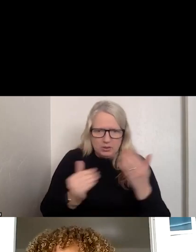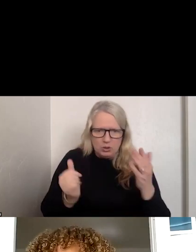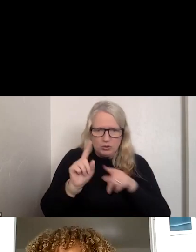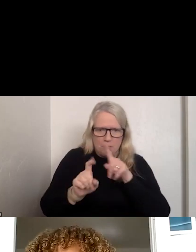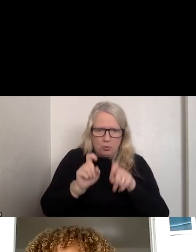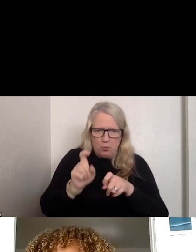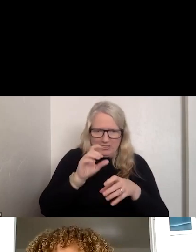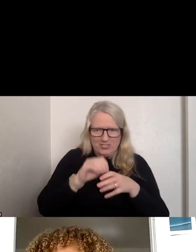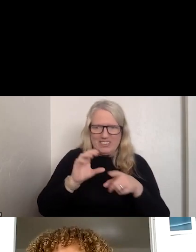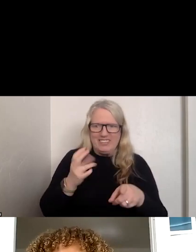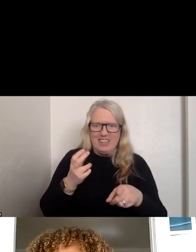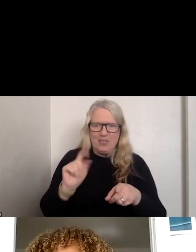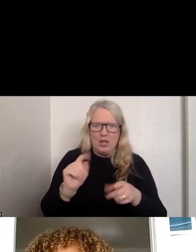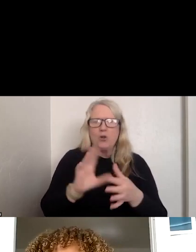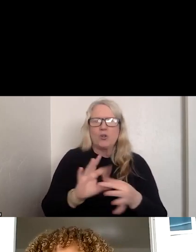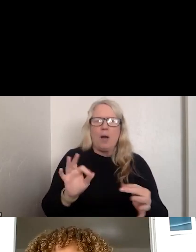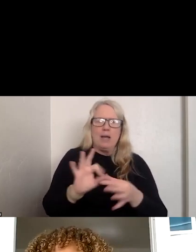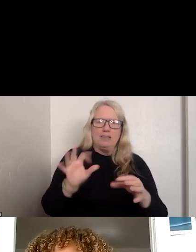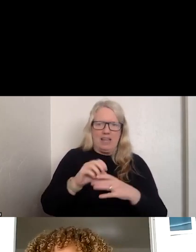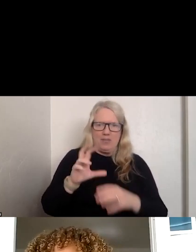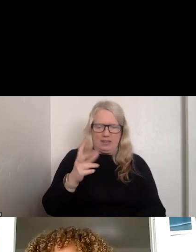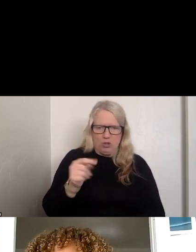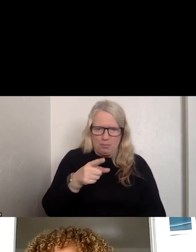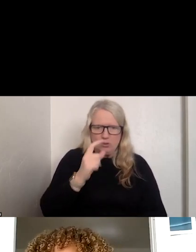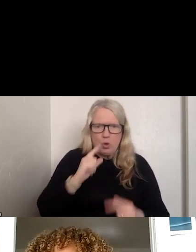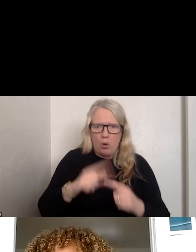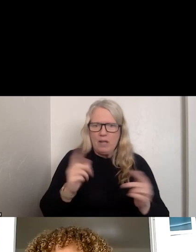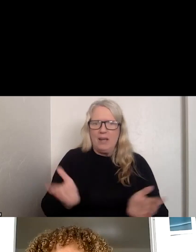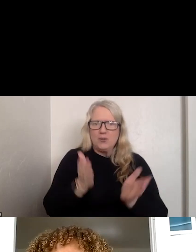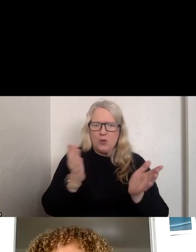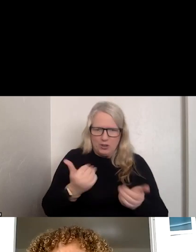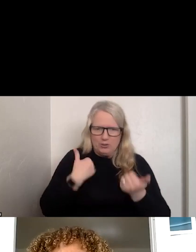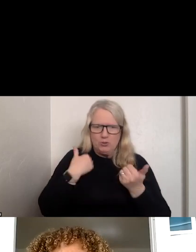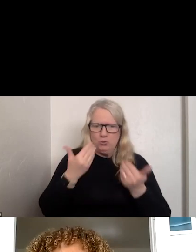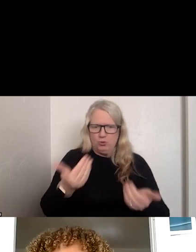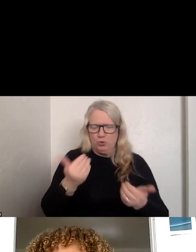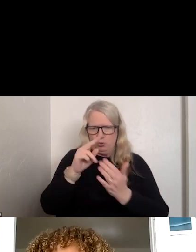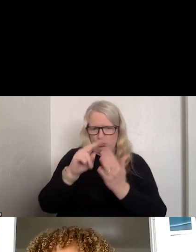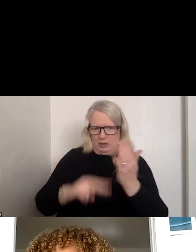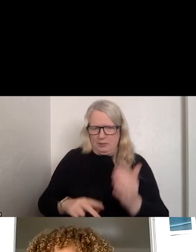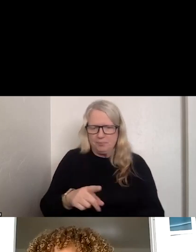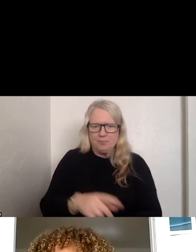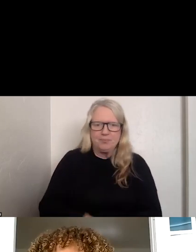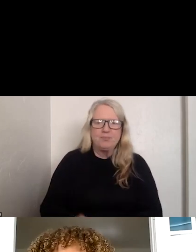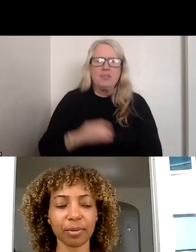COMMENTS IN THE CHAT. JUSTIN, CAN I CALL YOU BACK